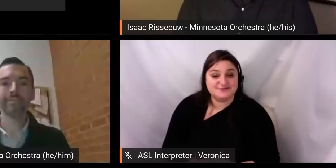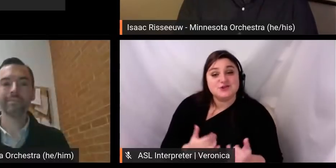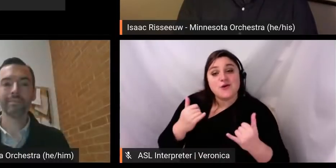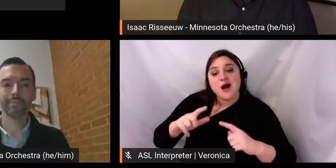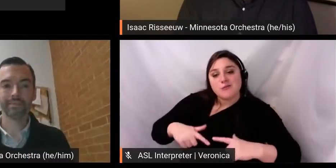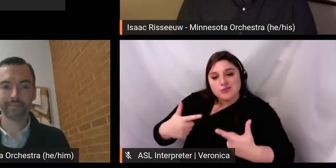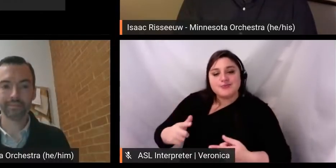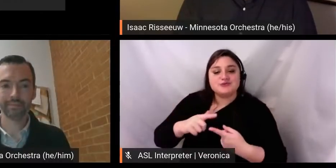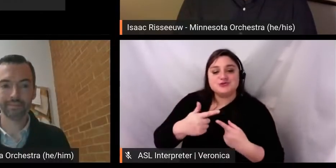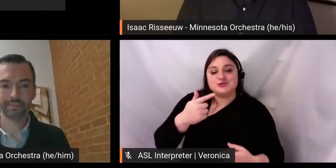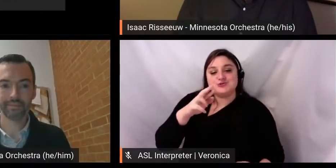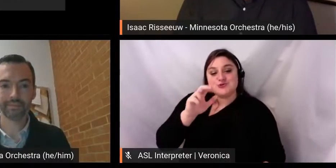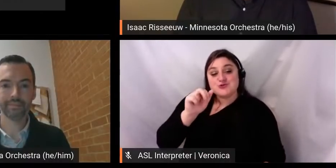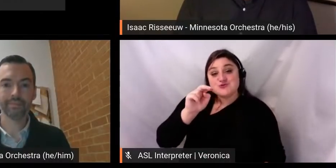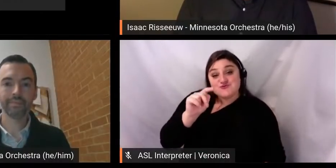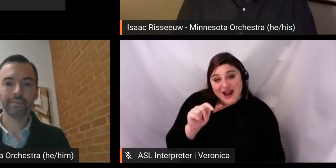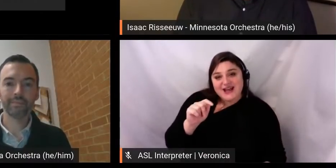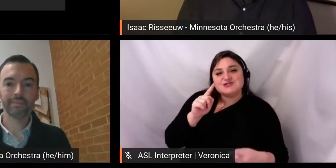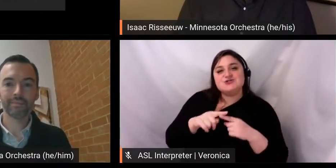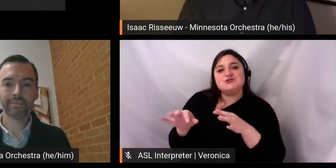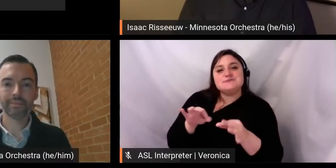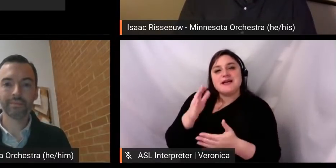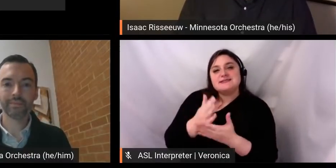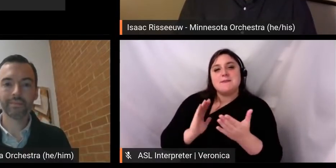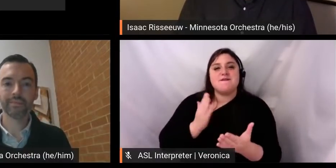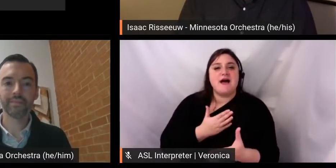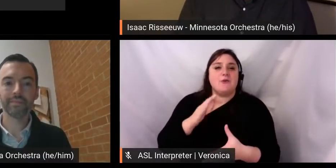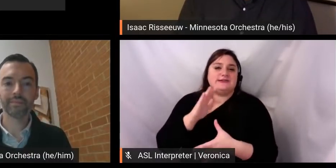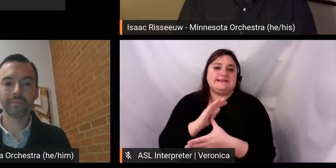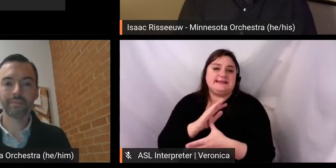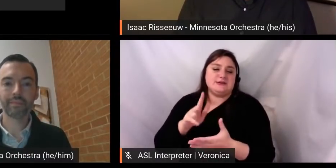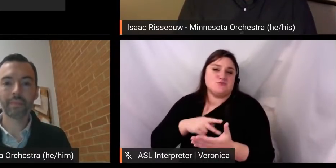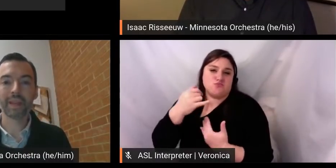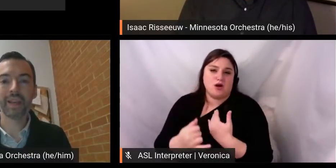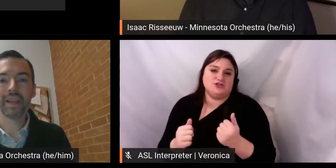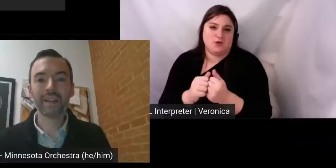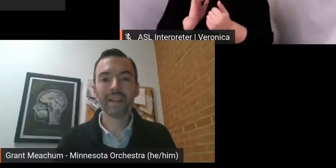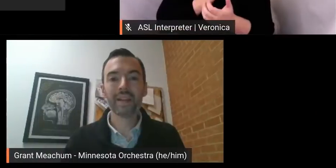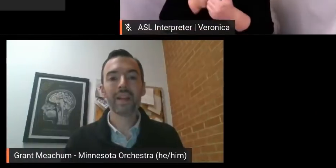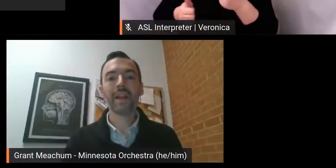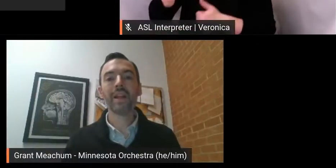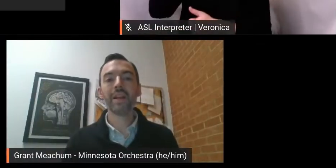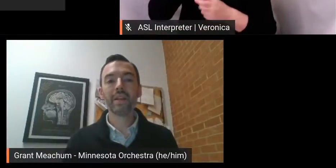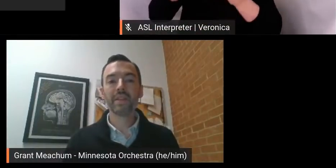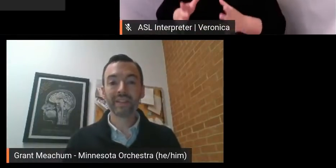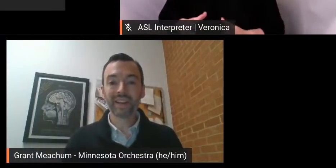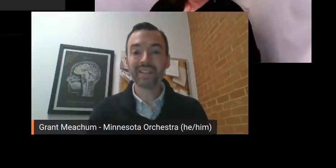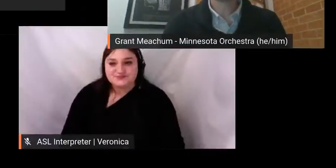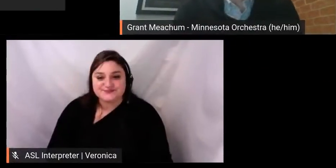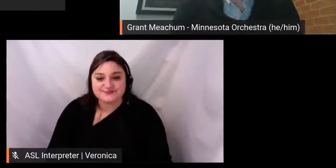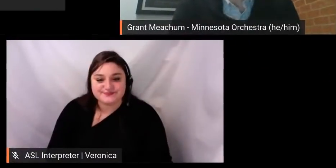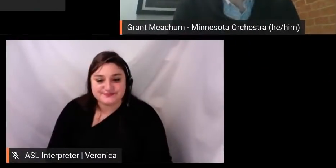about creating some of our signature projects with musicians and artistic partners. GRANT MEACHUM: Thanks, Isaac.